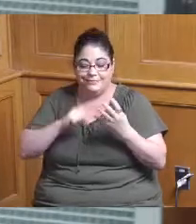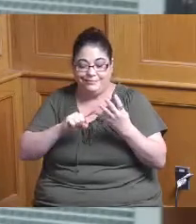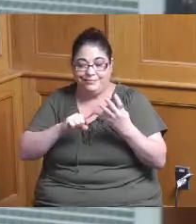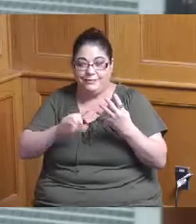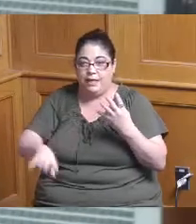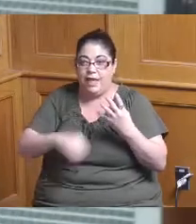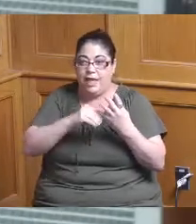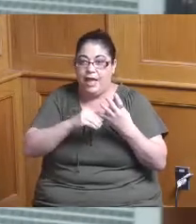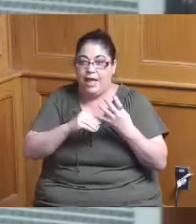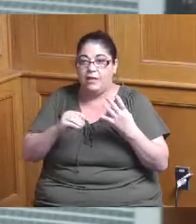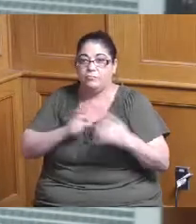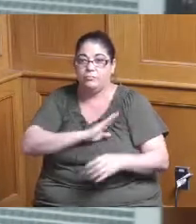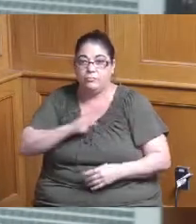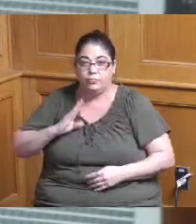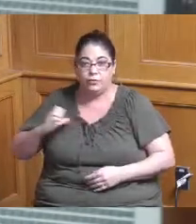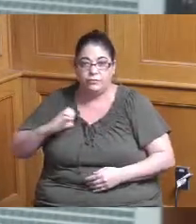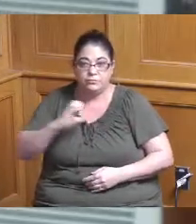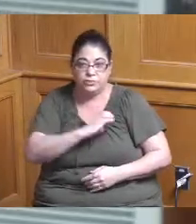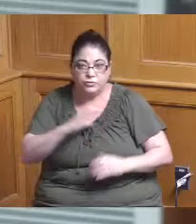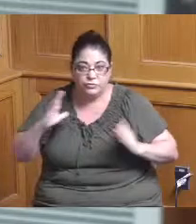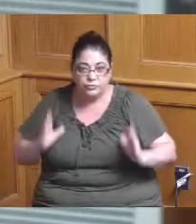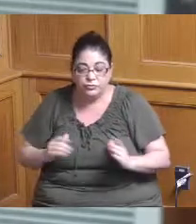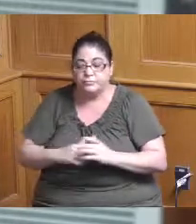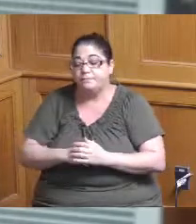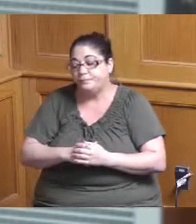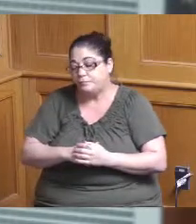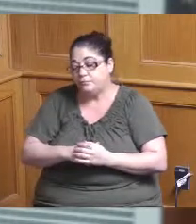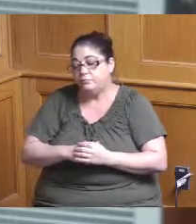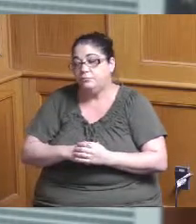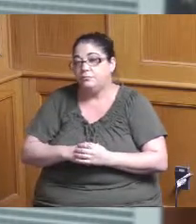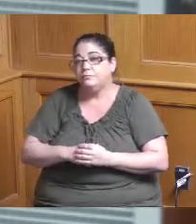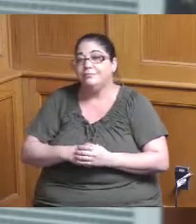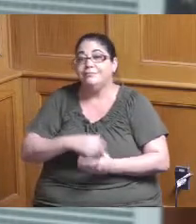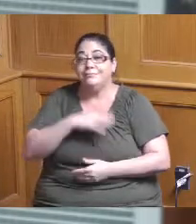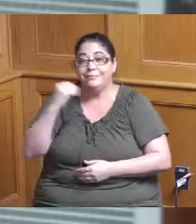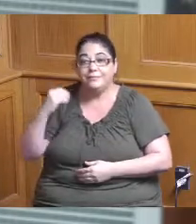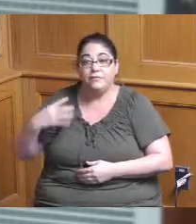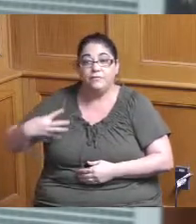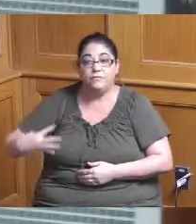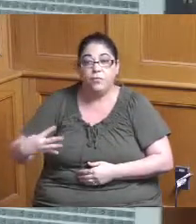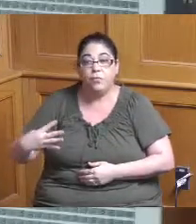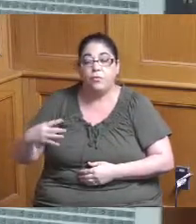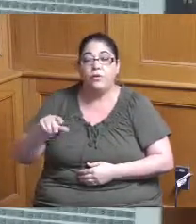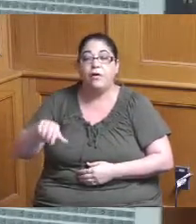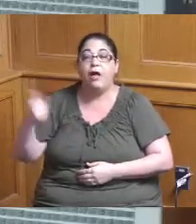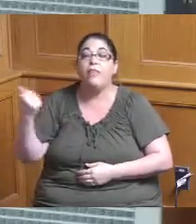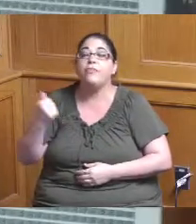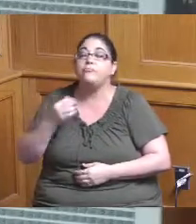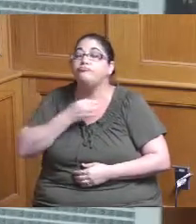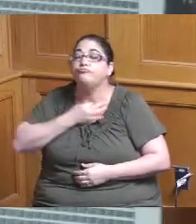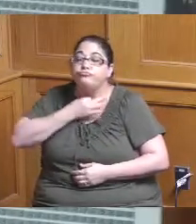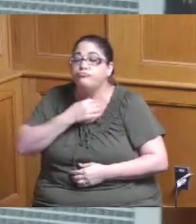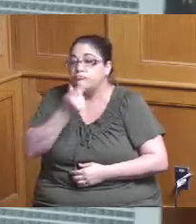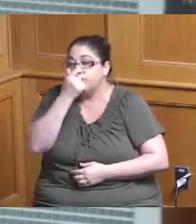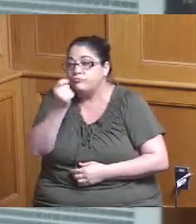and then in addition to that we had I added four elective areas that include